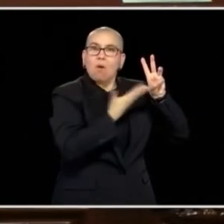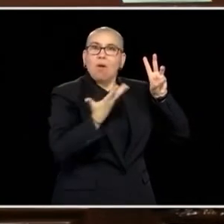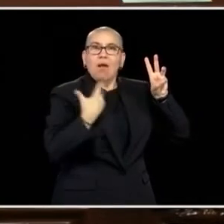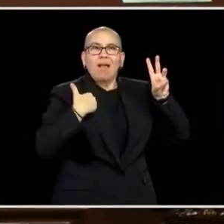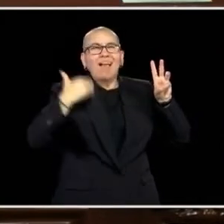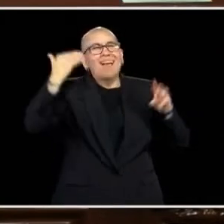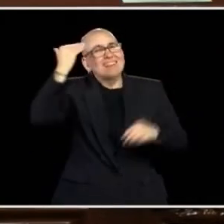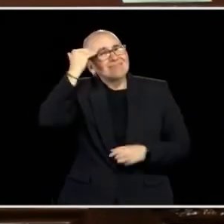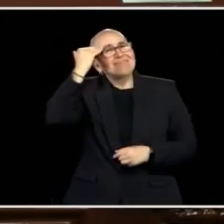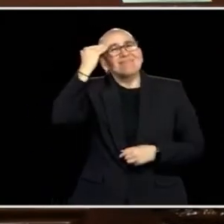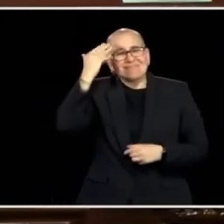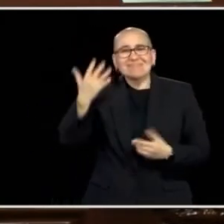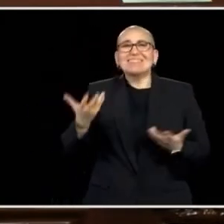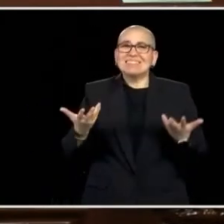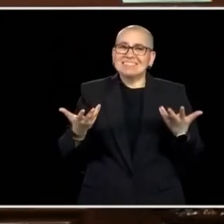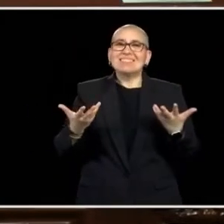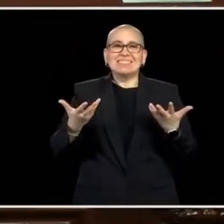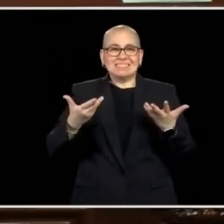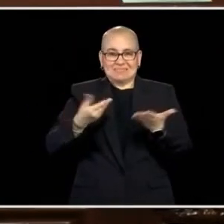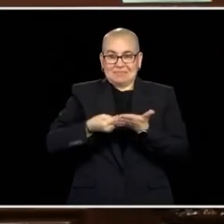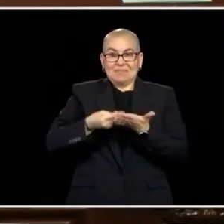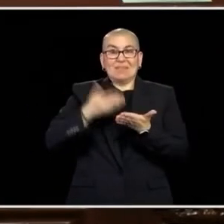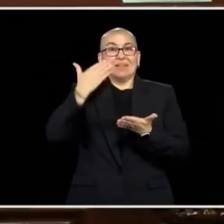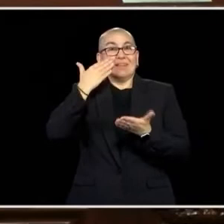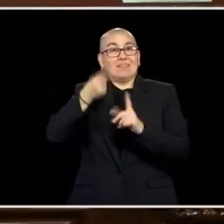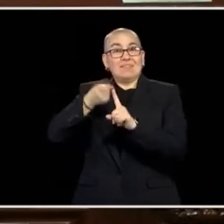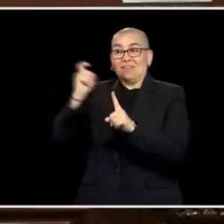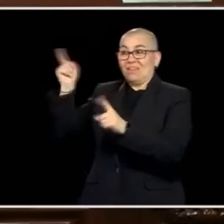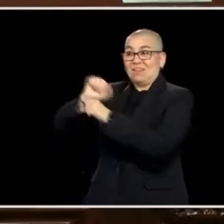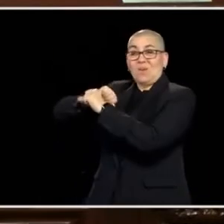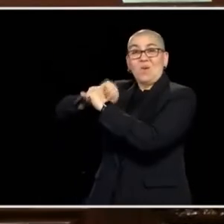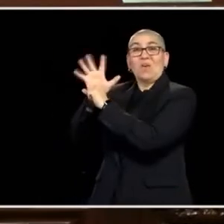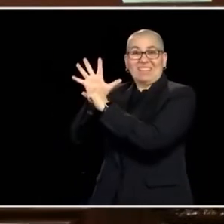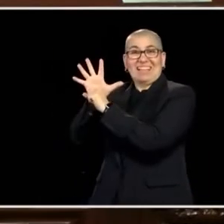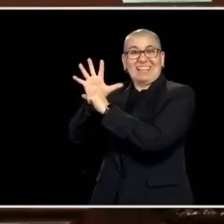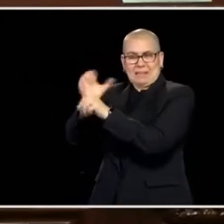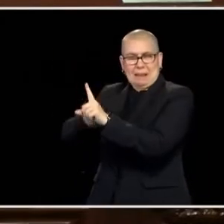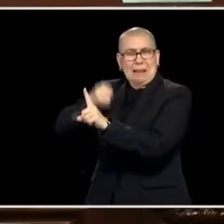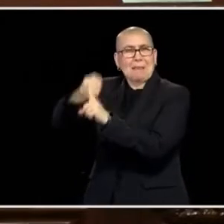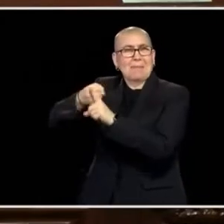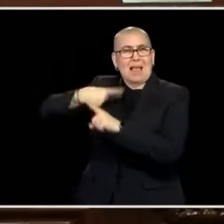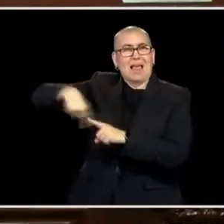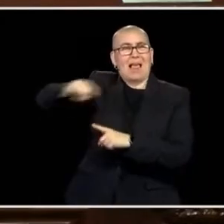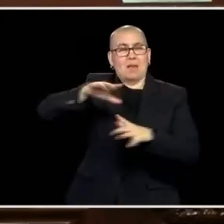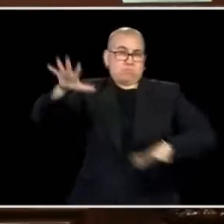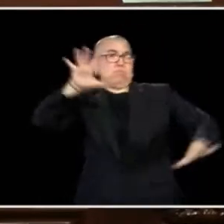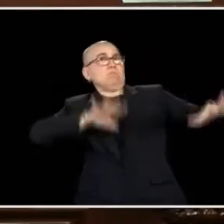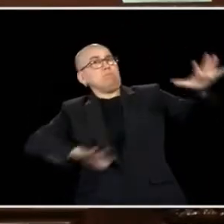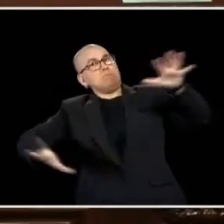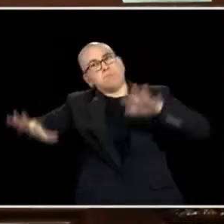THAT'S JUST THIS BIENNIUM. I WOULD ASK YOU, WE KNOW THAT WE WERE LEFT WITH ISSUES COMING OUT OF THE PANDEMIC THAT NEED TO BE ADDRESSED. I DON'T THINK ATTENTION I HEAR